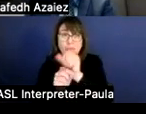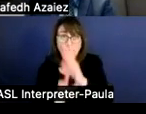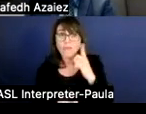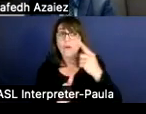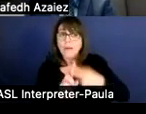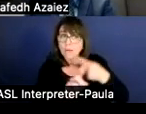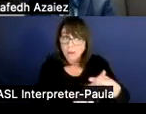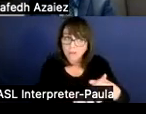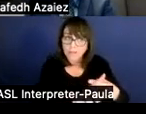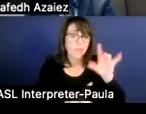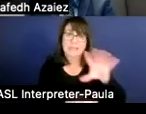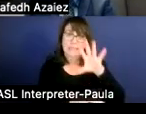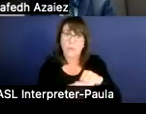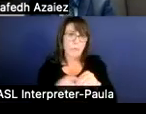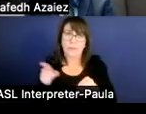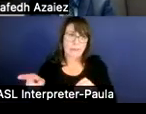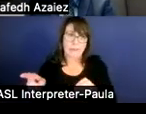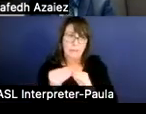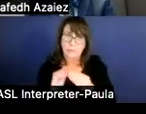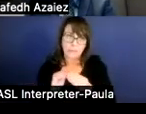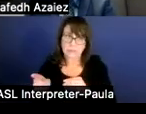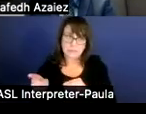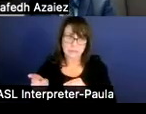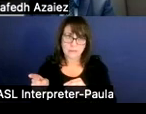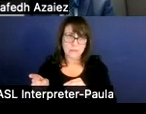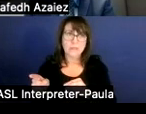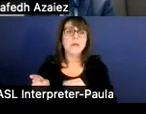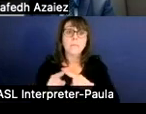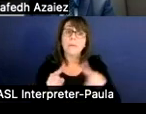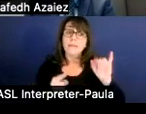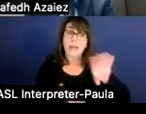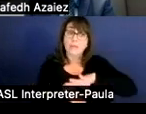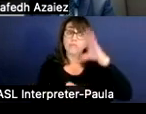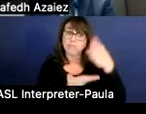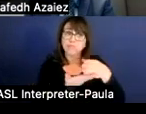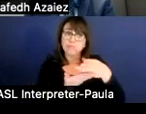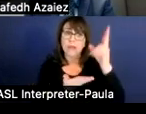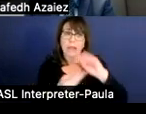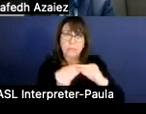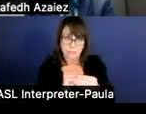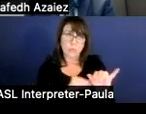So that's not factored into these numbers that are shown, but that's a pretty sizable number, obviously. In addition,